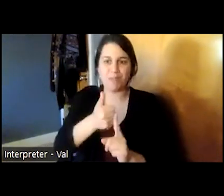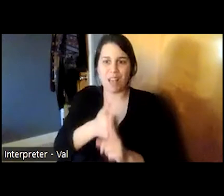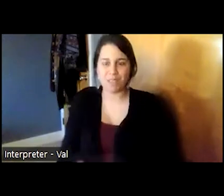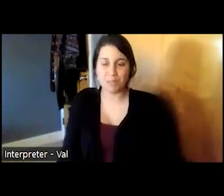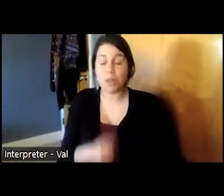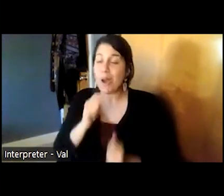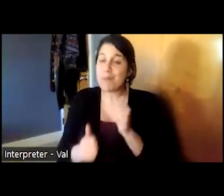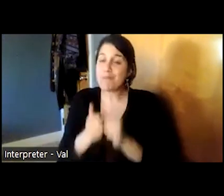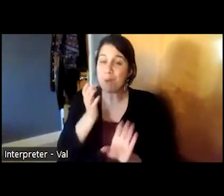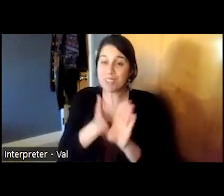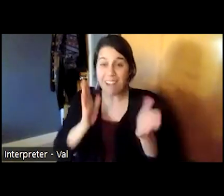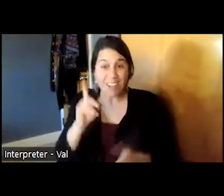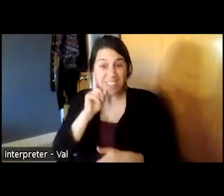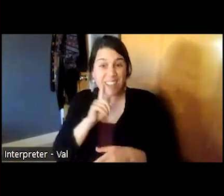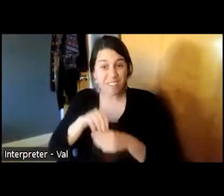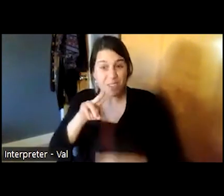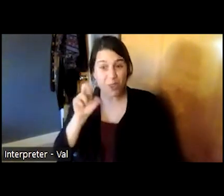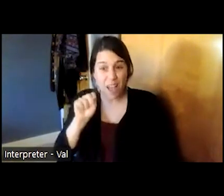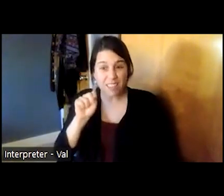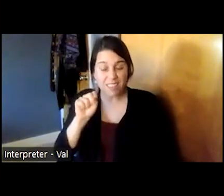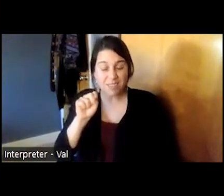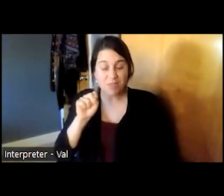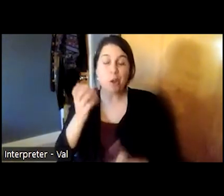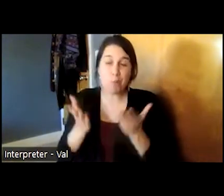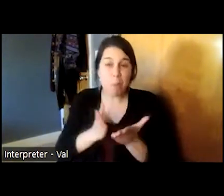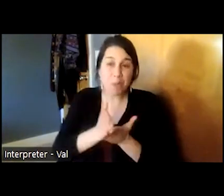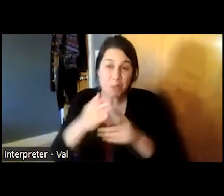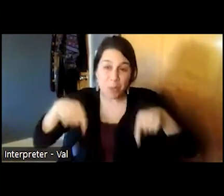are deaf in the united states came through the deaf wellness center at one point or another